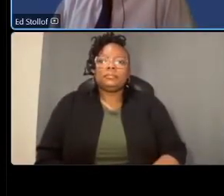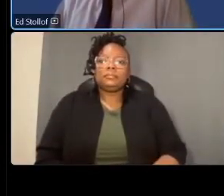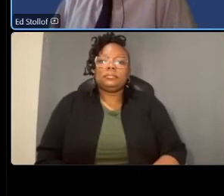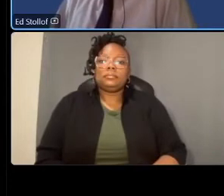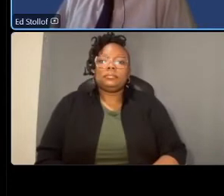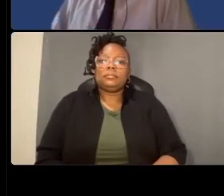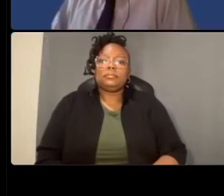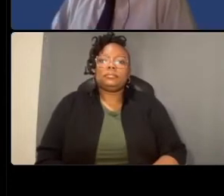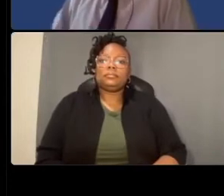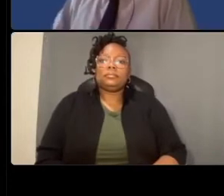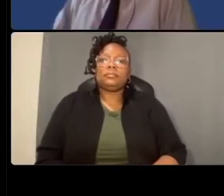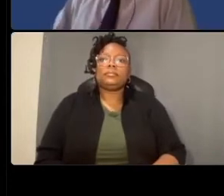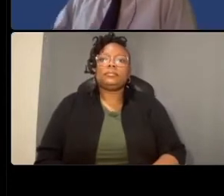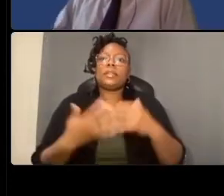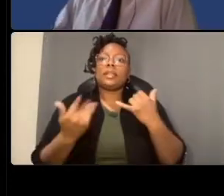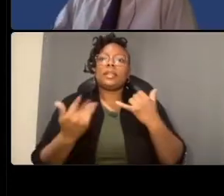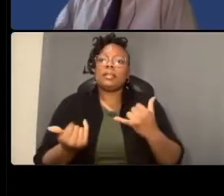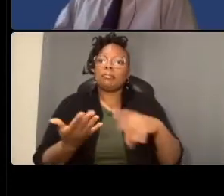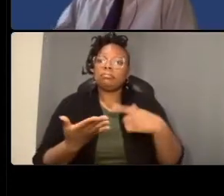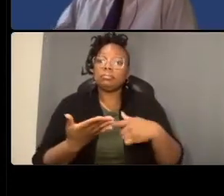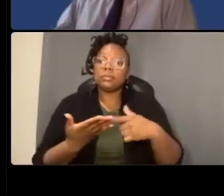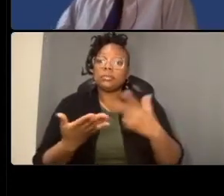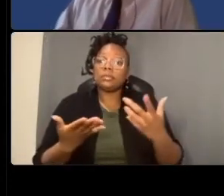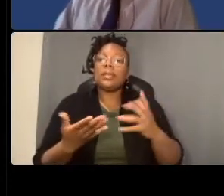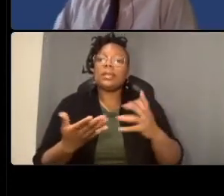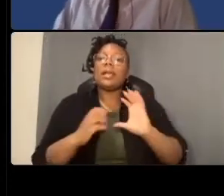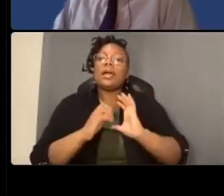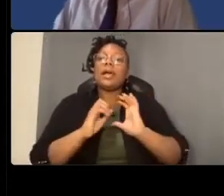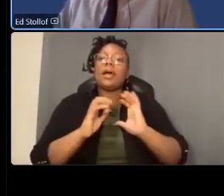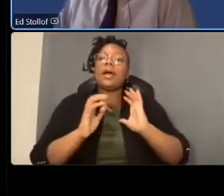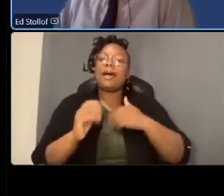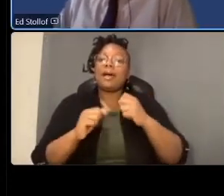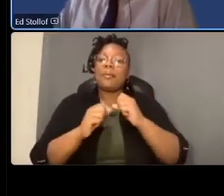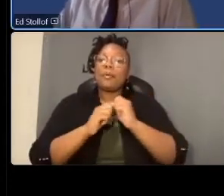now i'm going to tell you a little bit about our work since january 2022